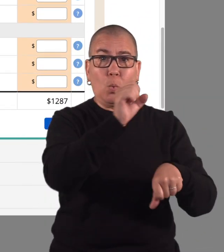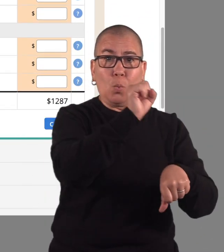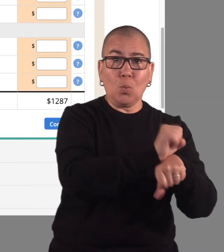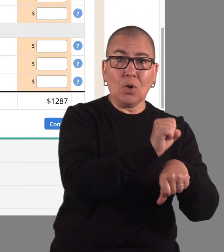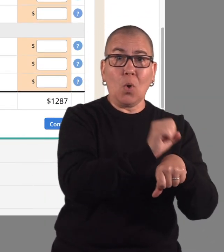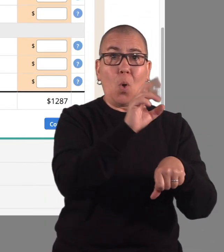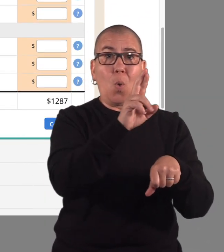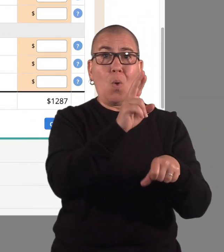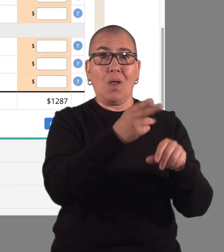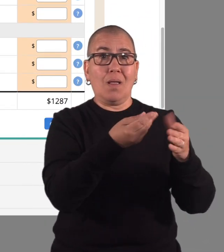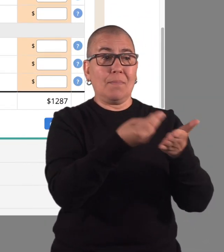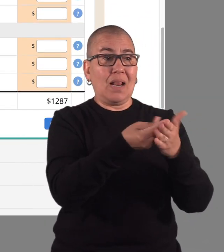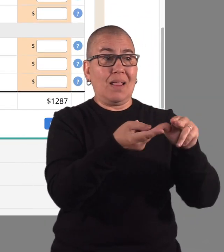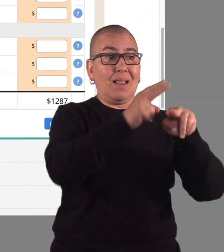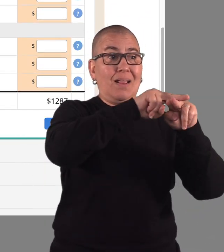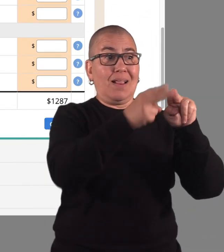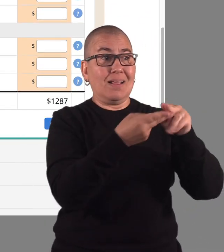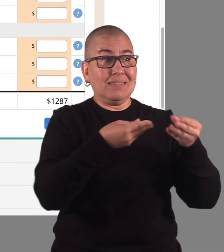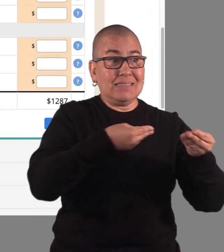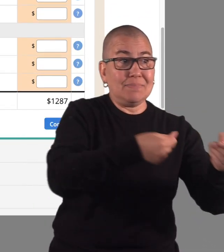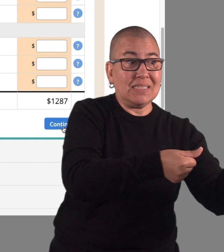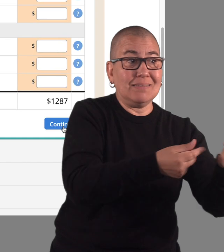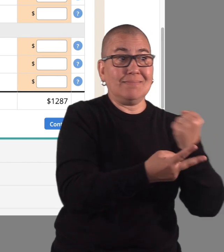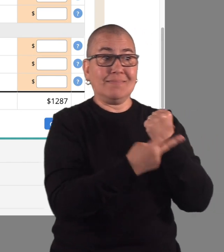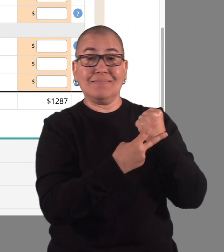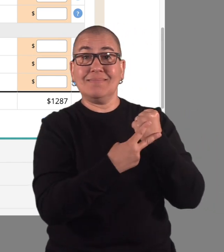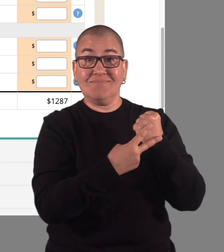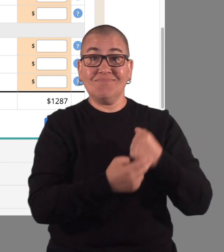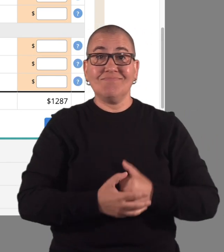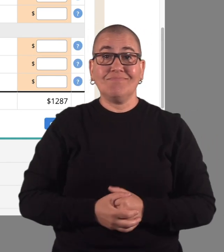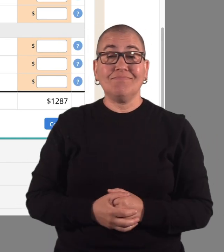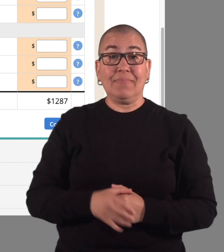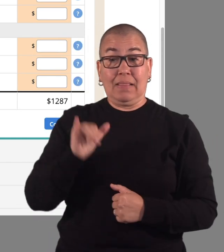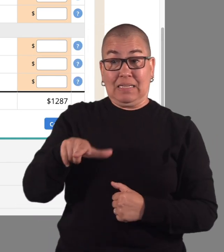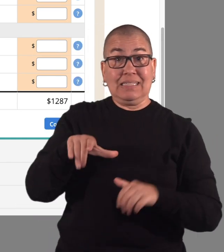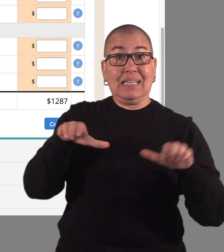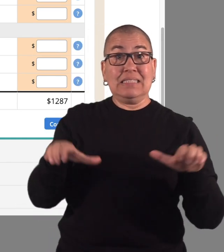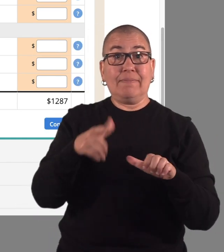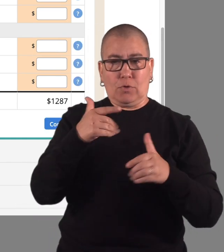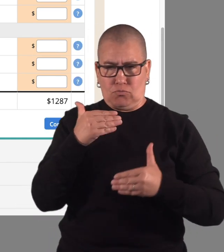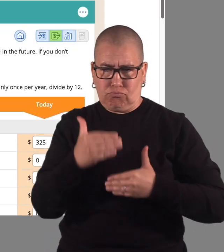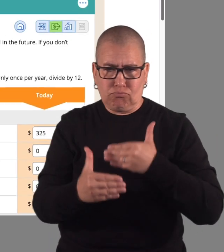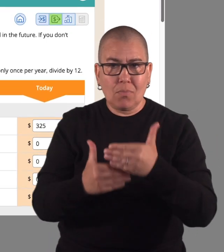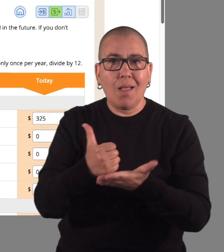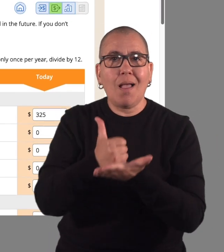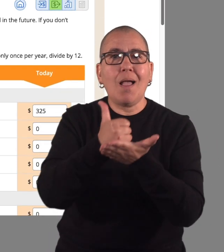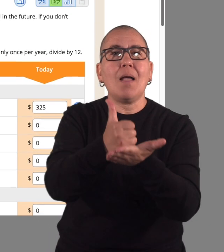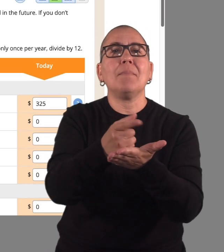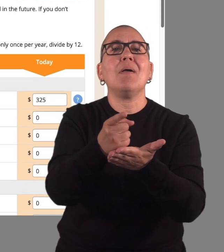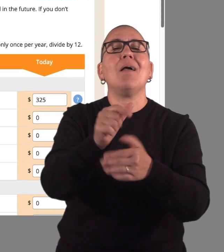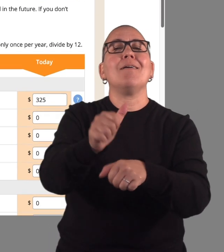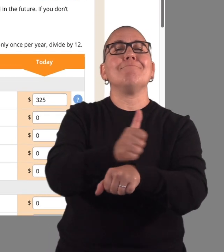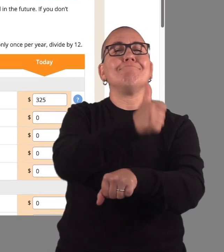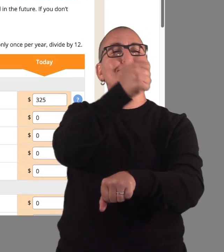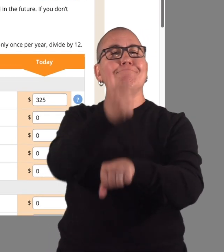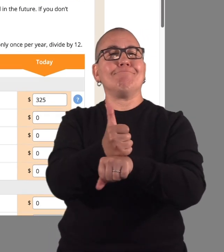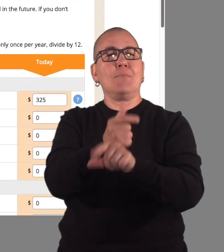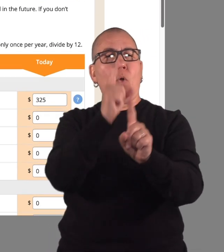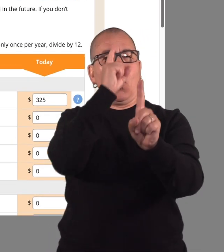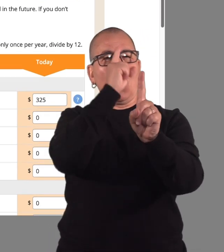or change your expenses. Doing this activity can help you set a goal